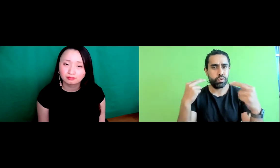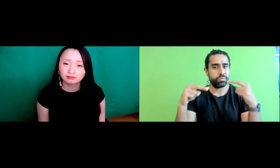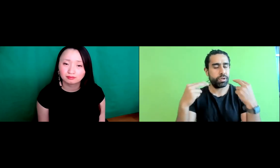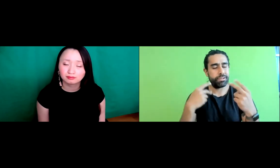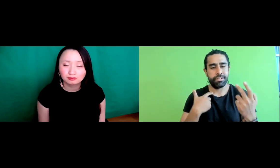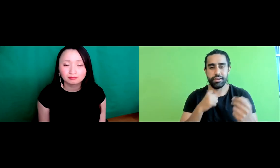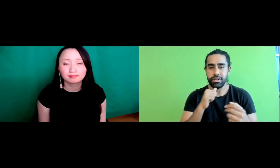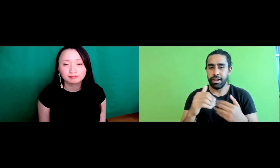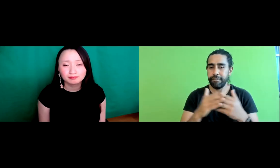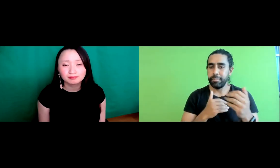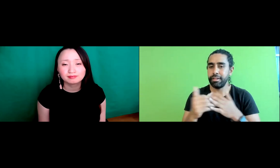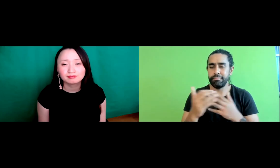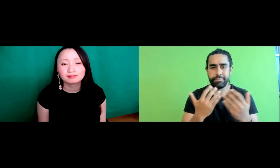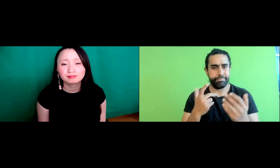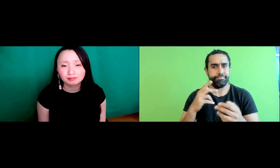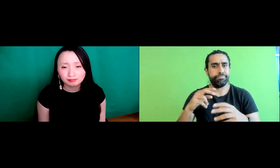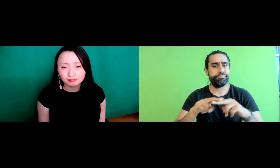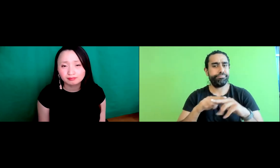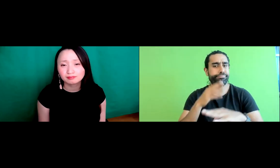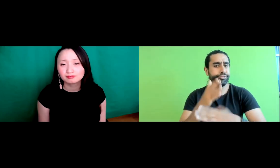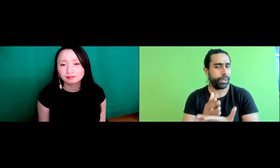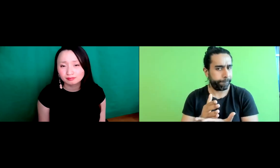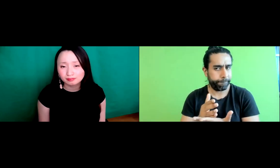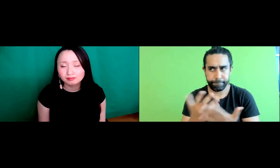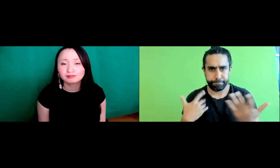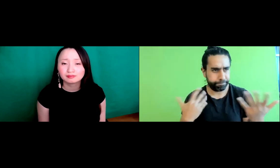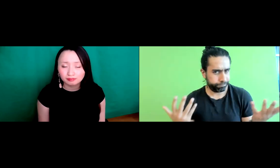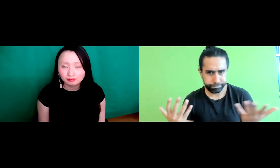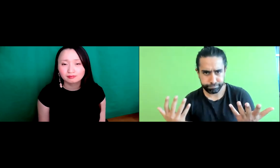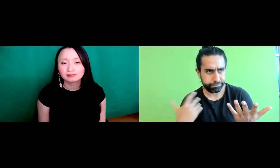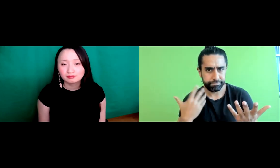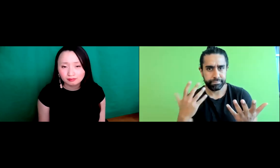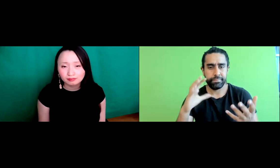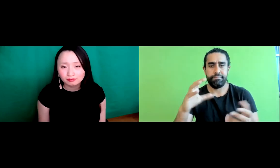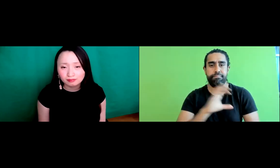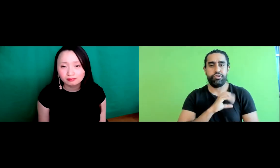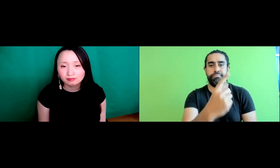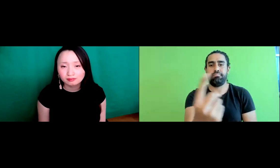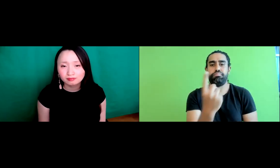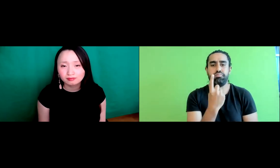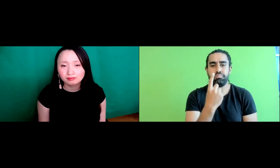And I started seeing people glancing at me, giving me some side I I didn't know what people